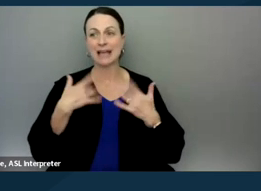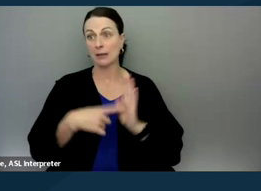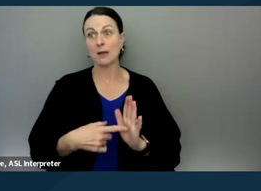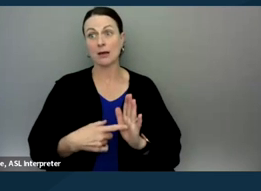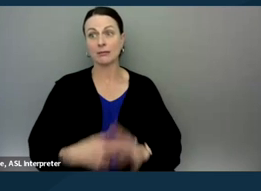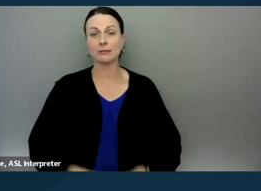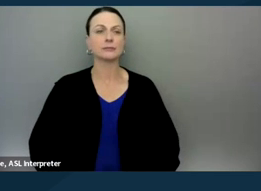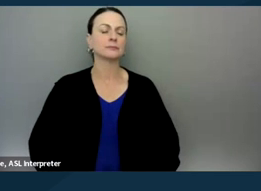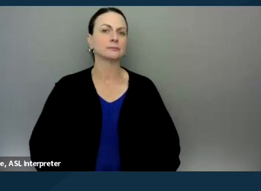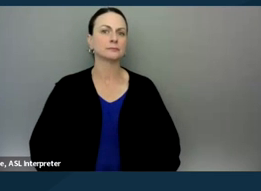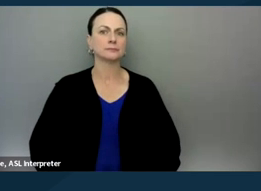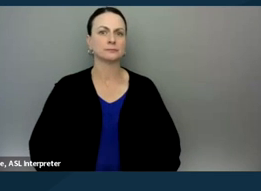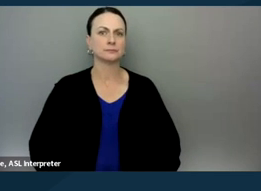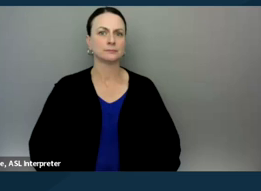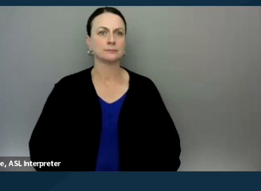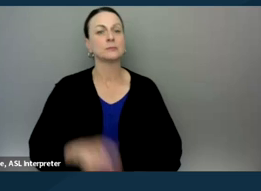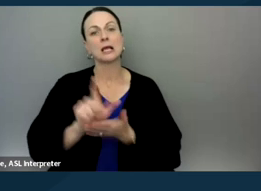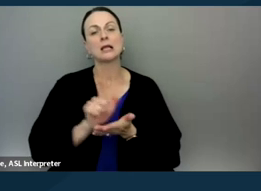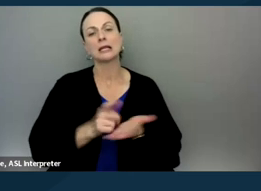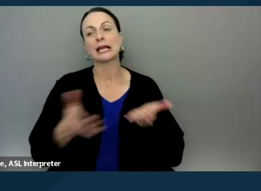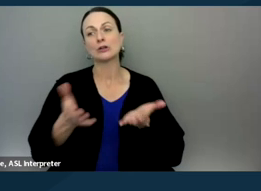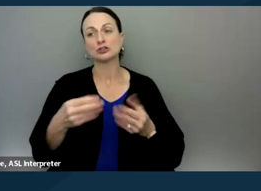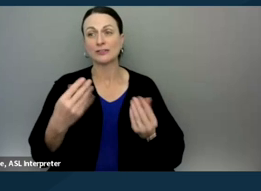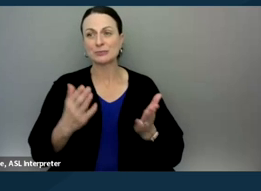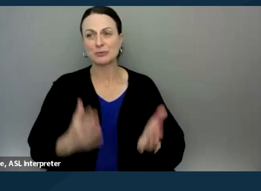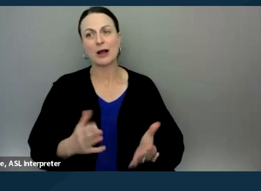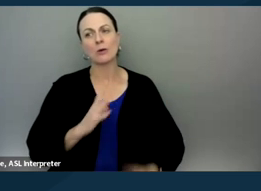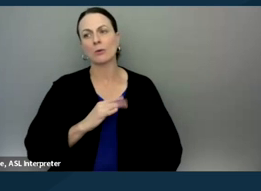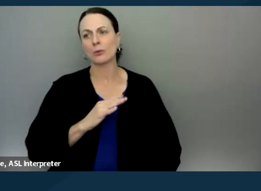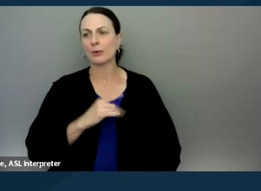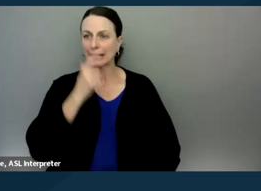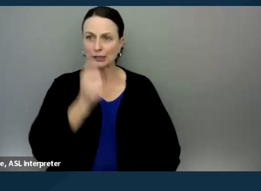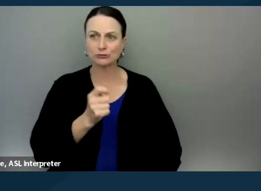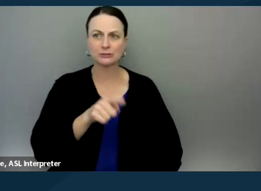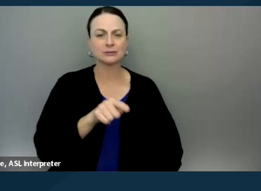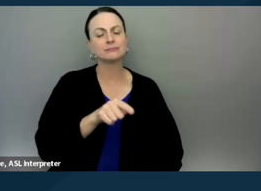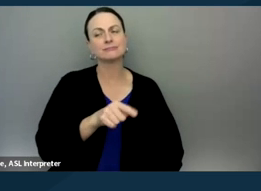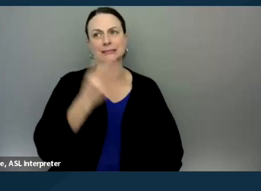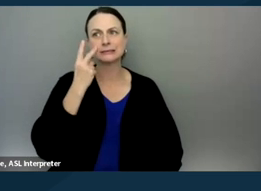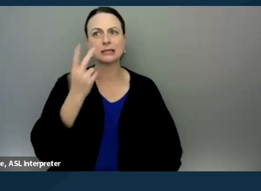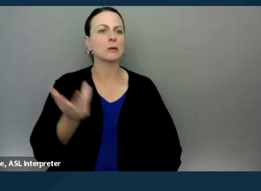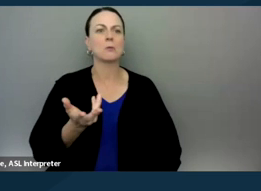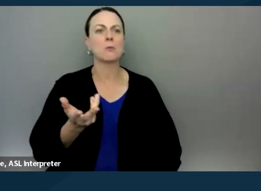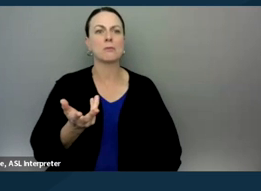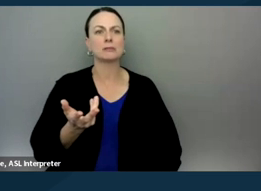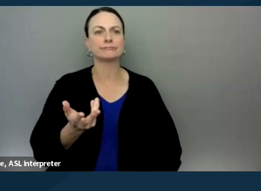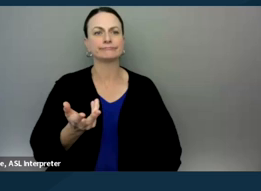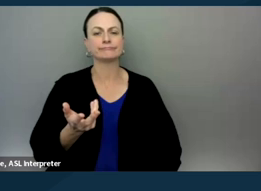And you know, as a legal services provider, I'm really interested in seeing what we can do to push the boundaries on this.